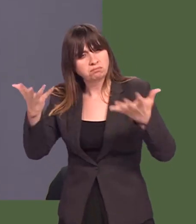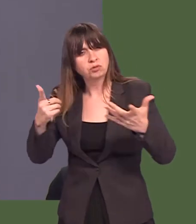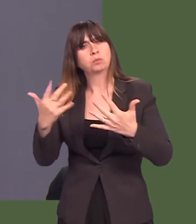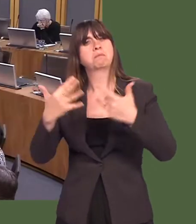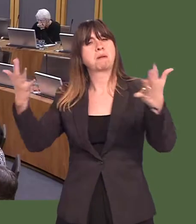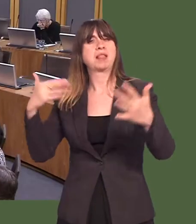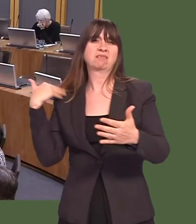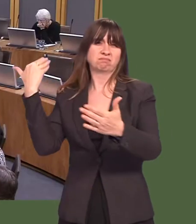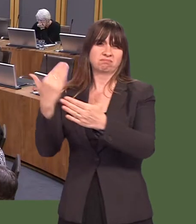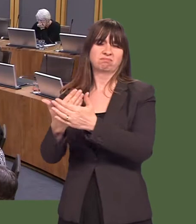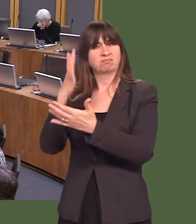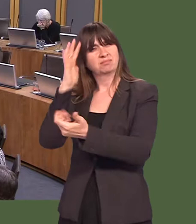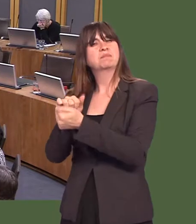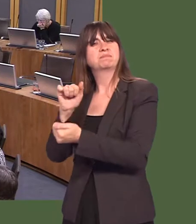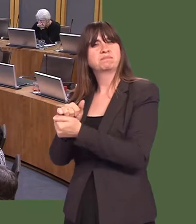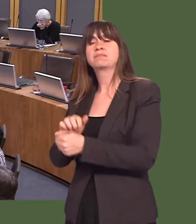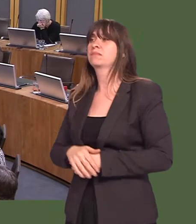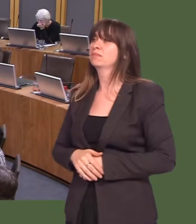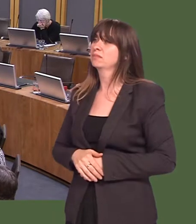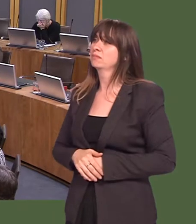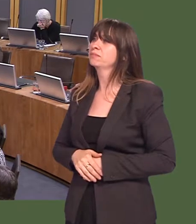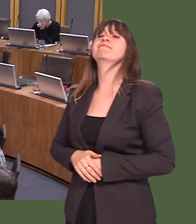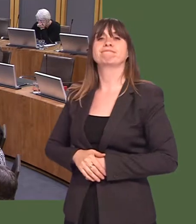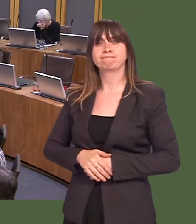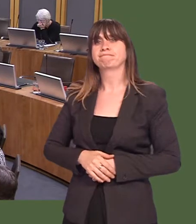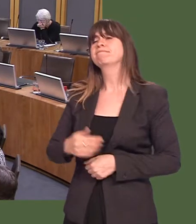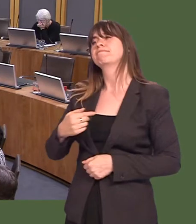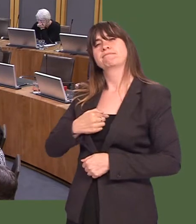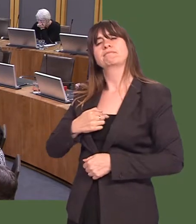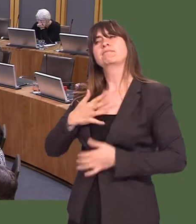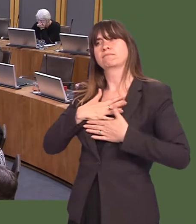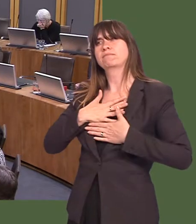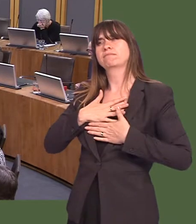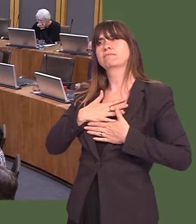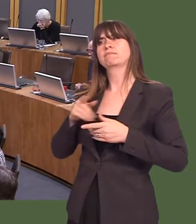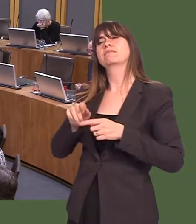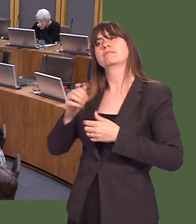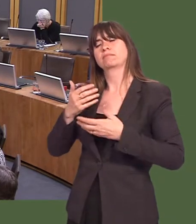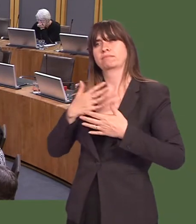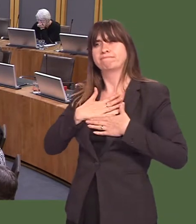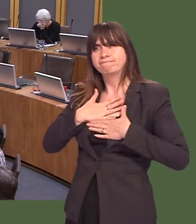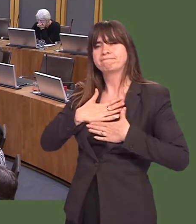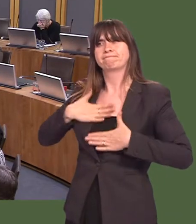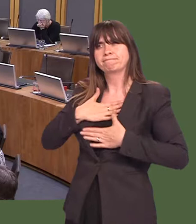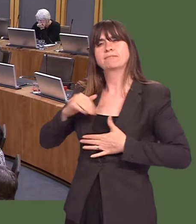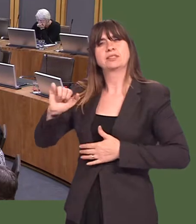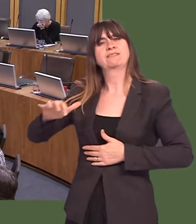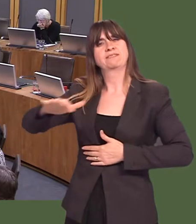Carwyn Jones: Well, could I join the Member in expressing my regards, of course, to Councillor Keith Reynoldsís family?